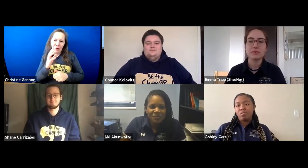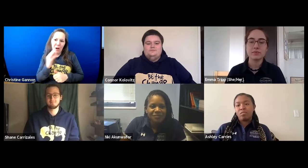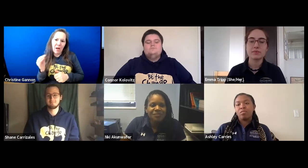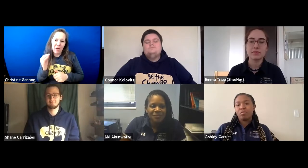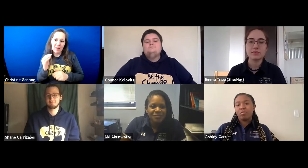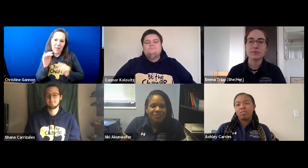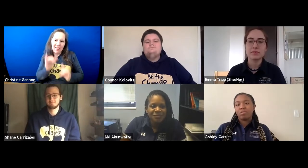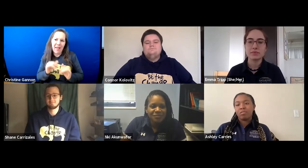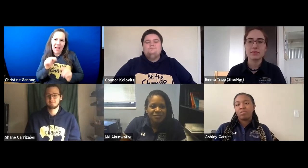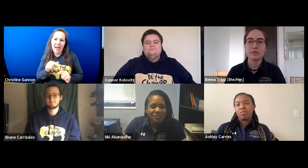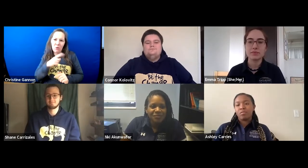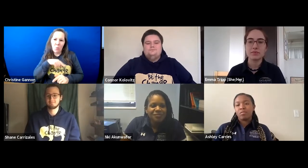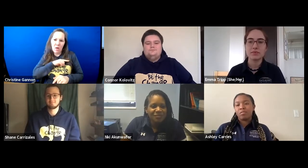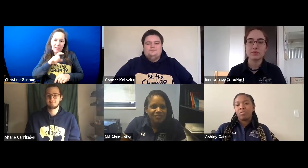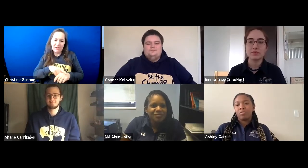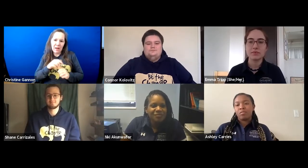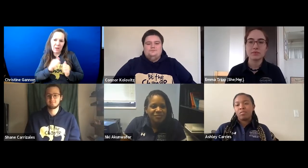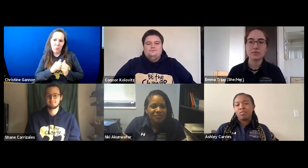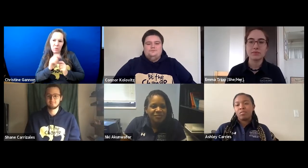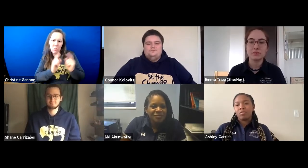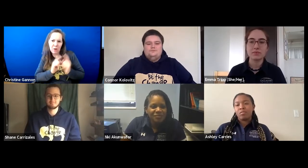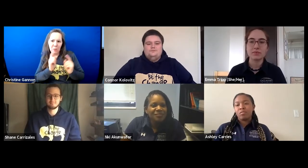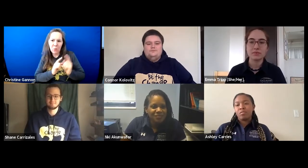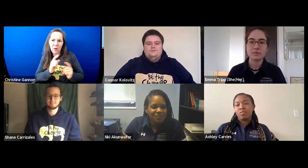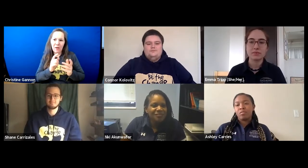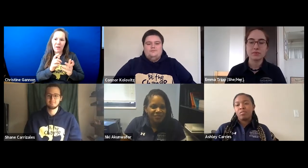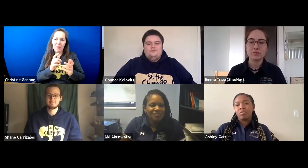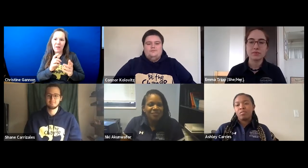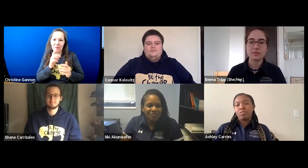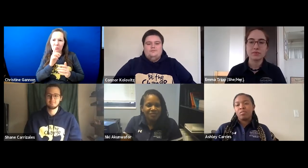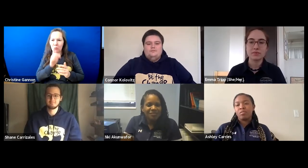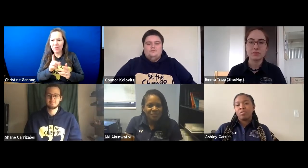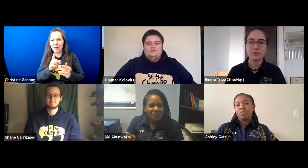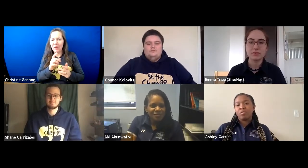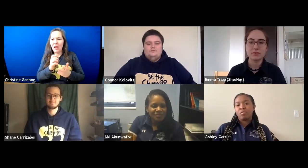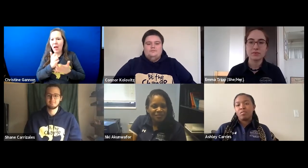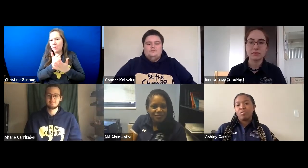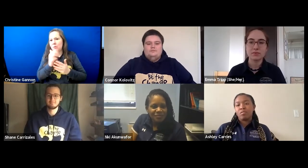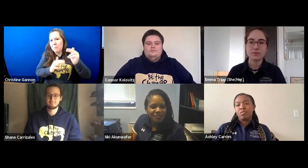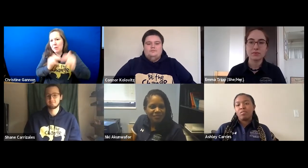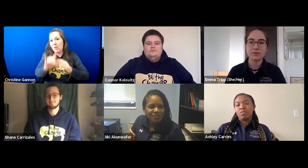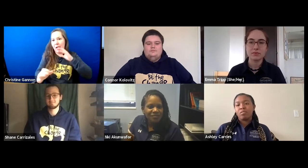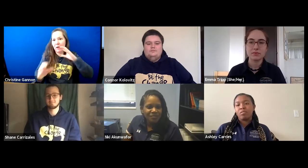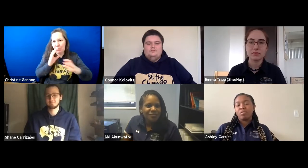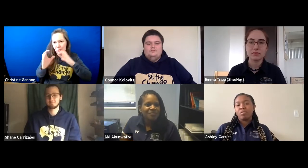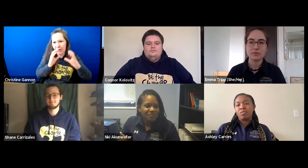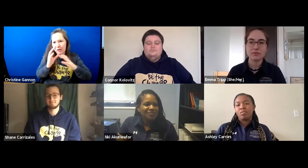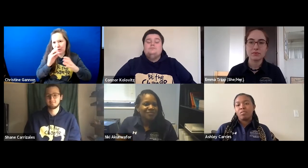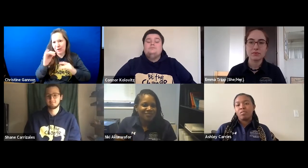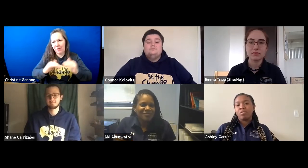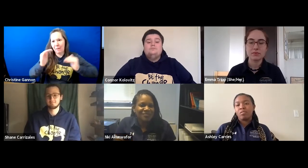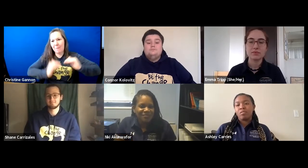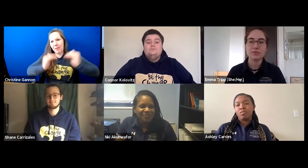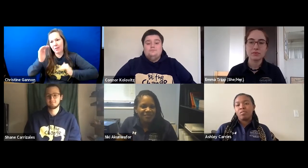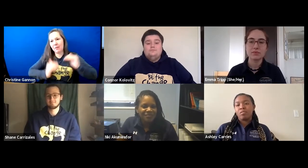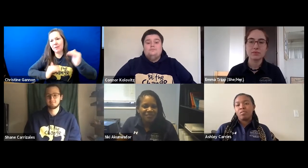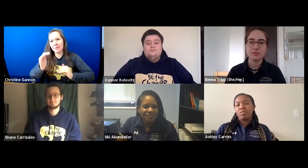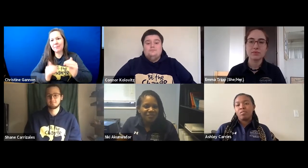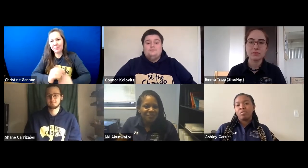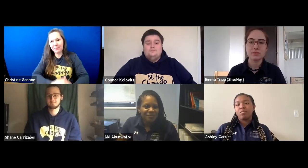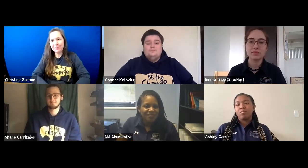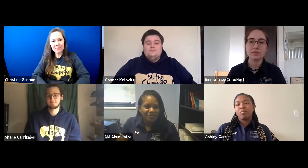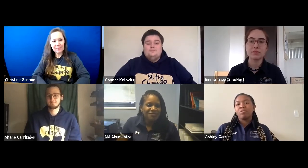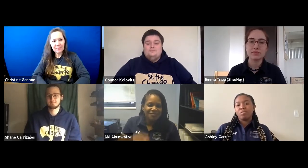and that’s that quality time with a one on one. It really helps build that communication and that balance.